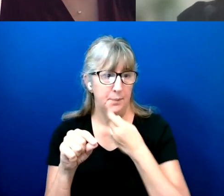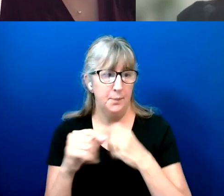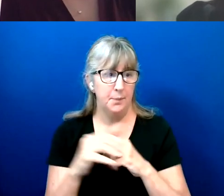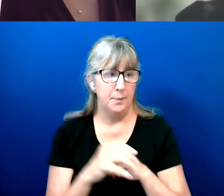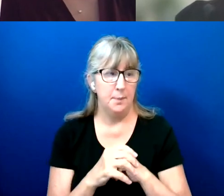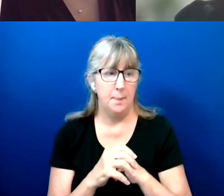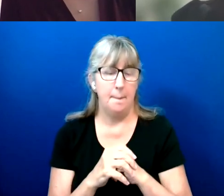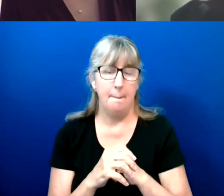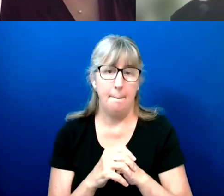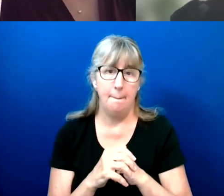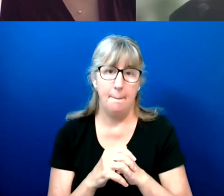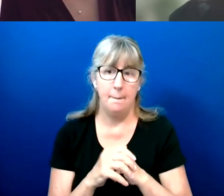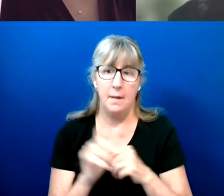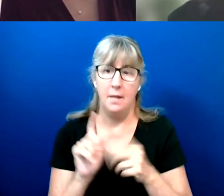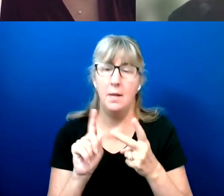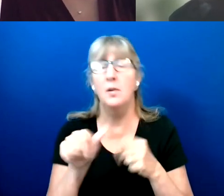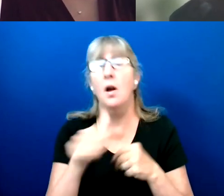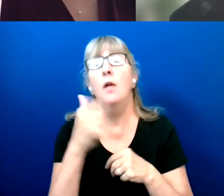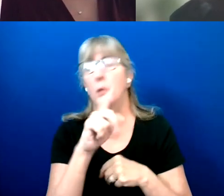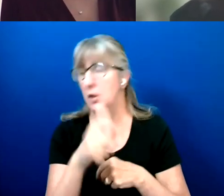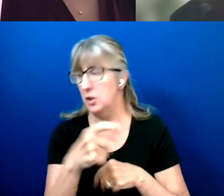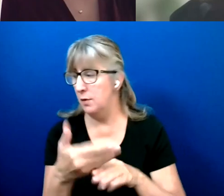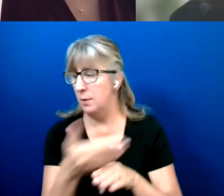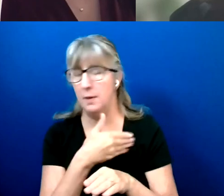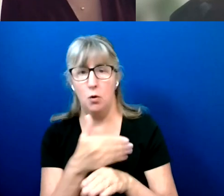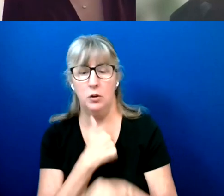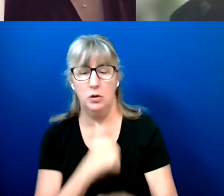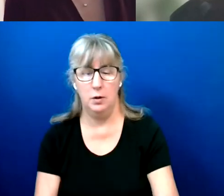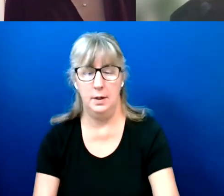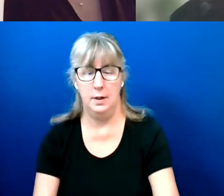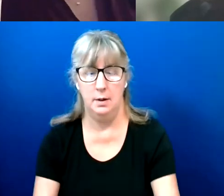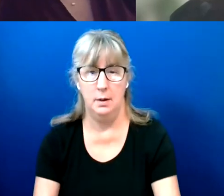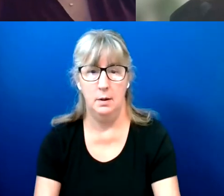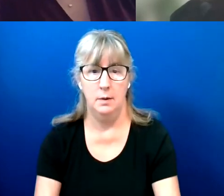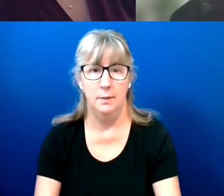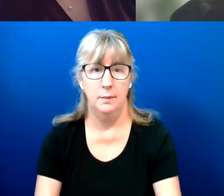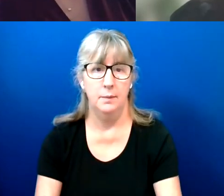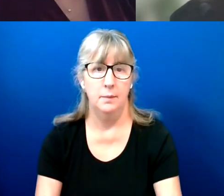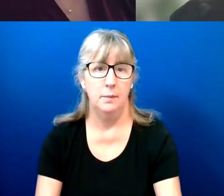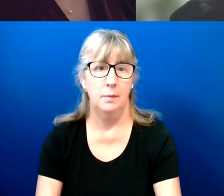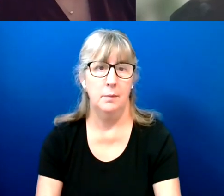And that was another question from earlier. Sorry. I think it's a number of factors.